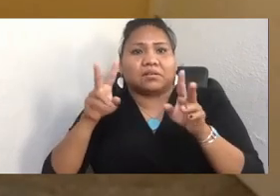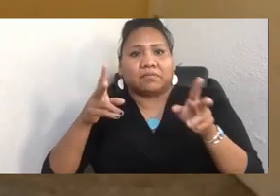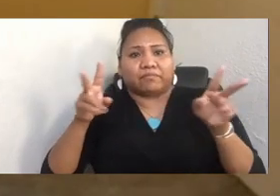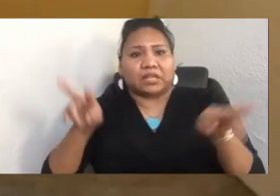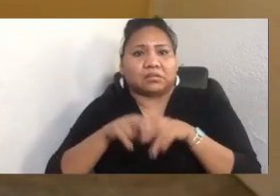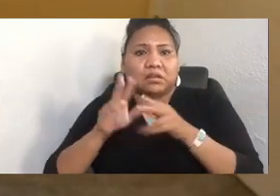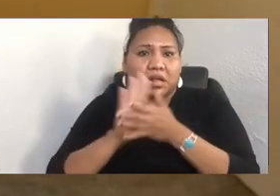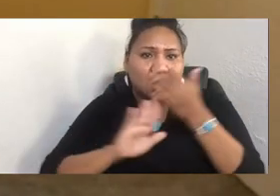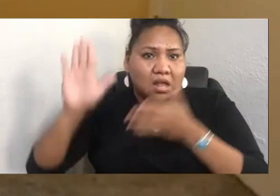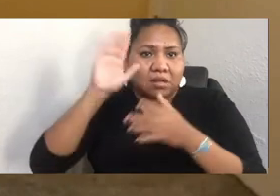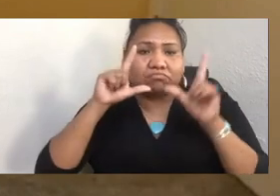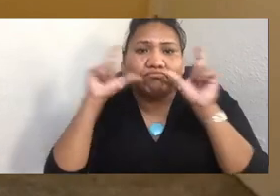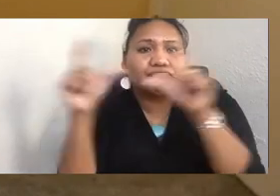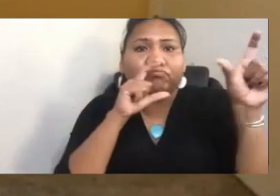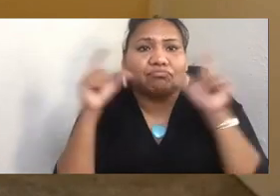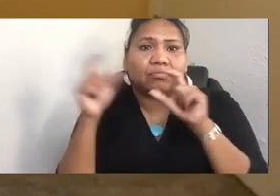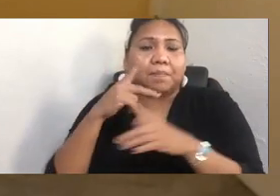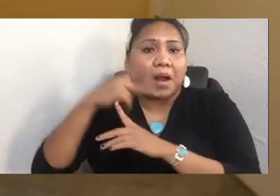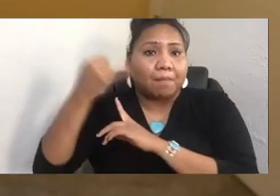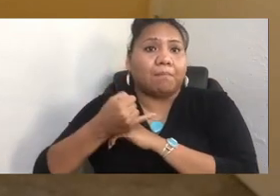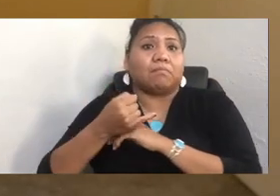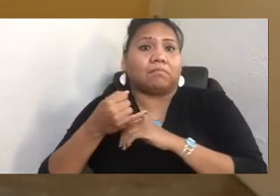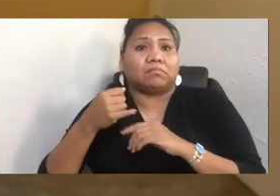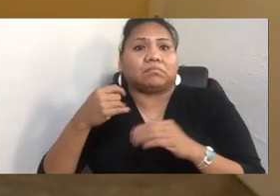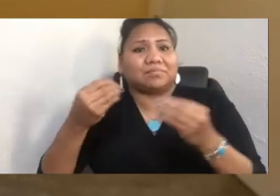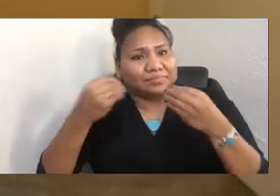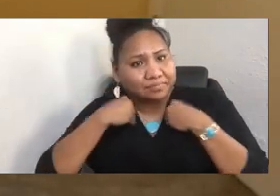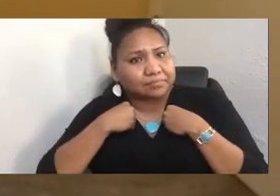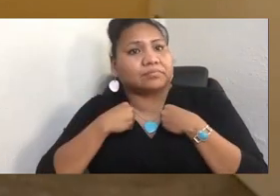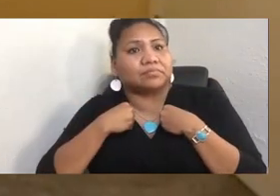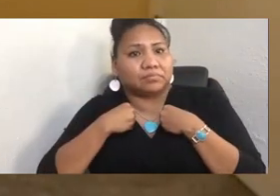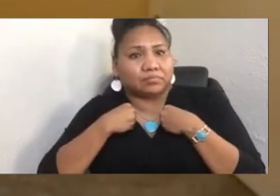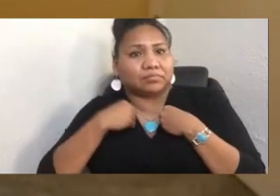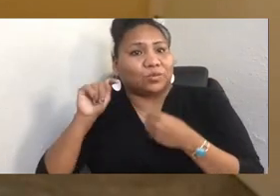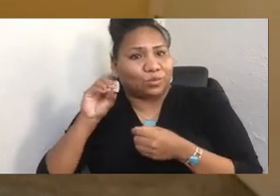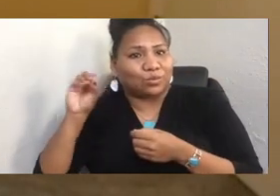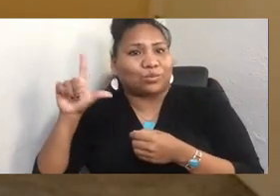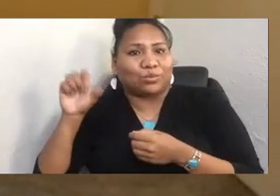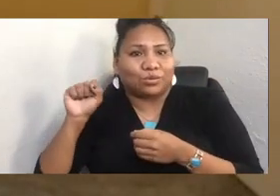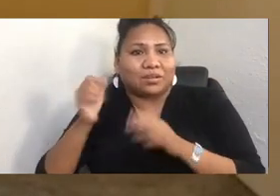He gave me the tools to be successful and then helped me apply when I wanted to go to photography school.